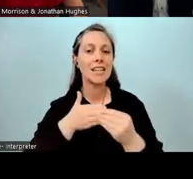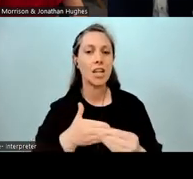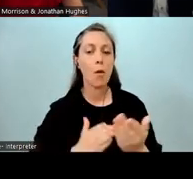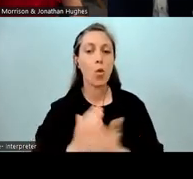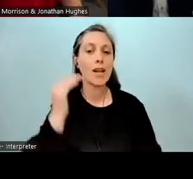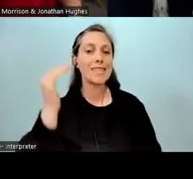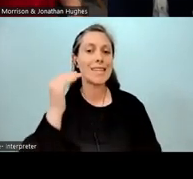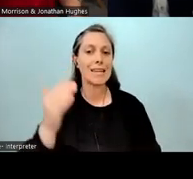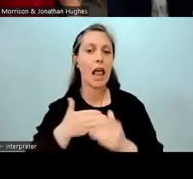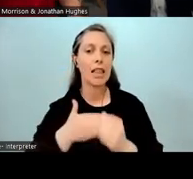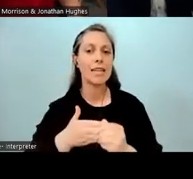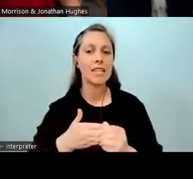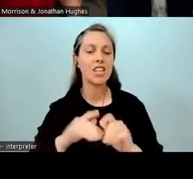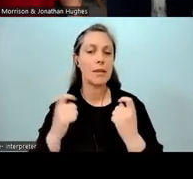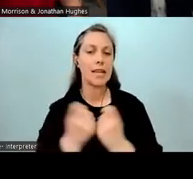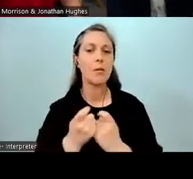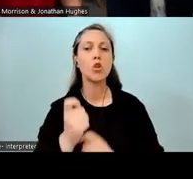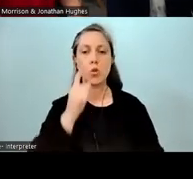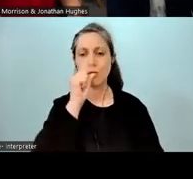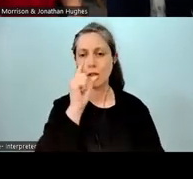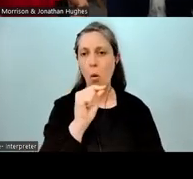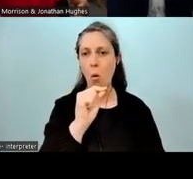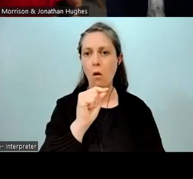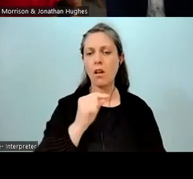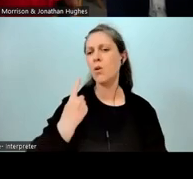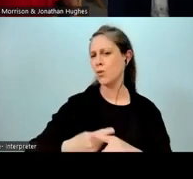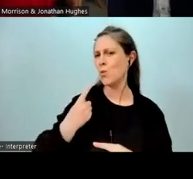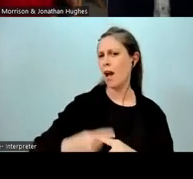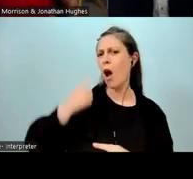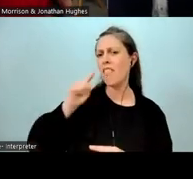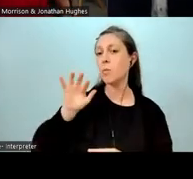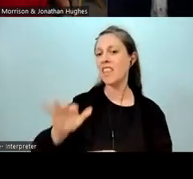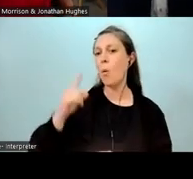as soon as humanly possible, I believe. Yeah, it was pretty quick. After a year, I think, once he got established. He was brought in.